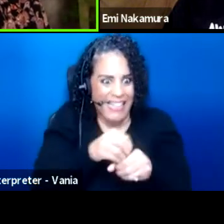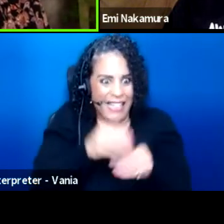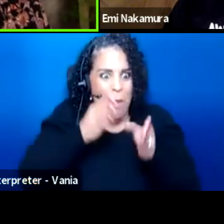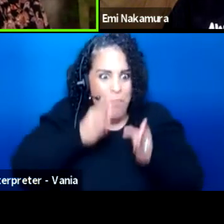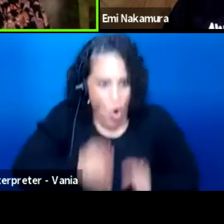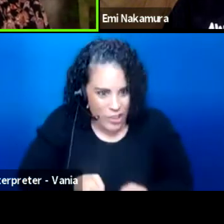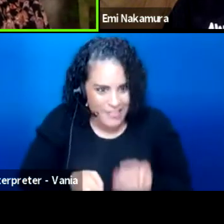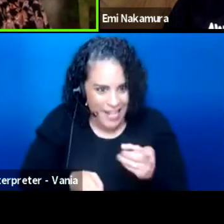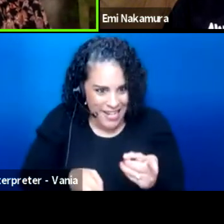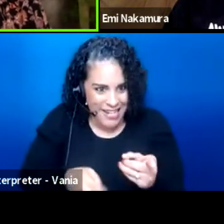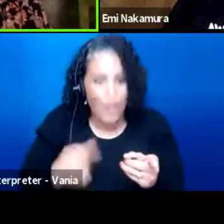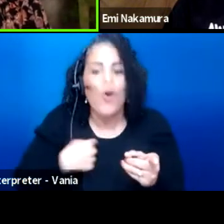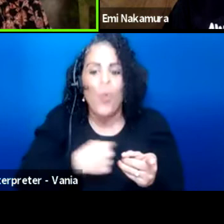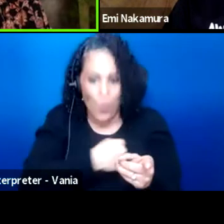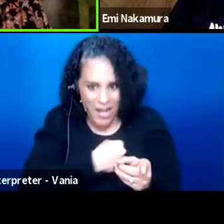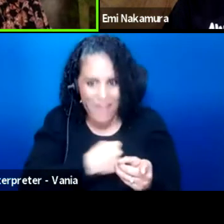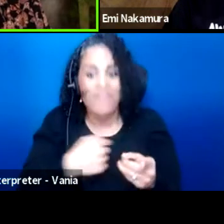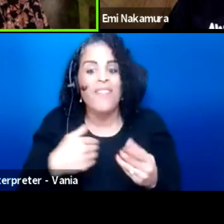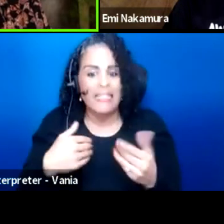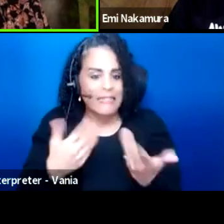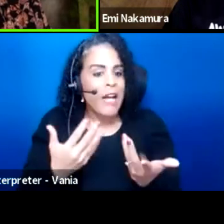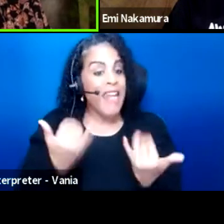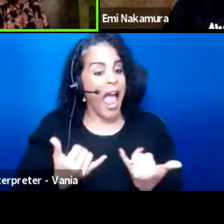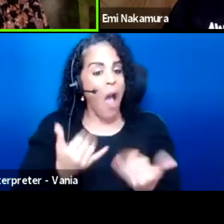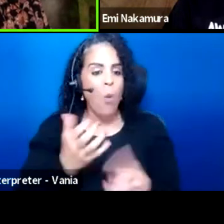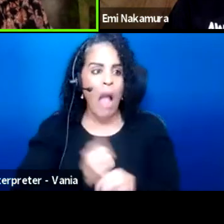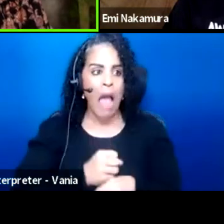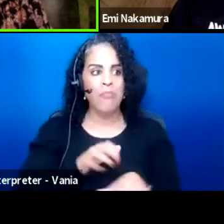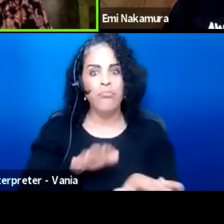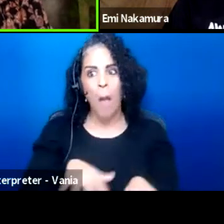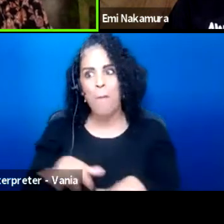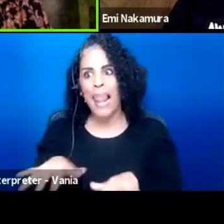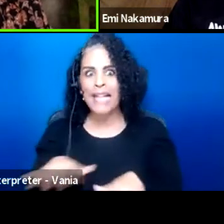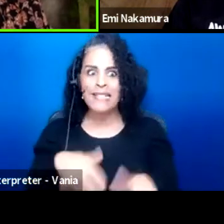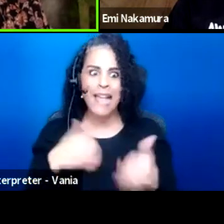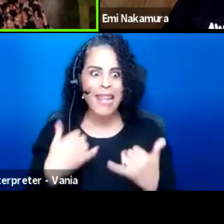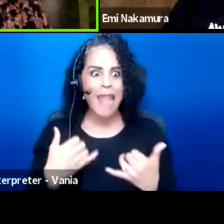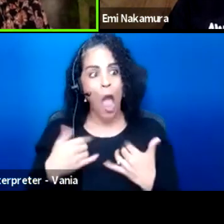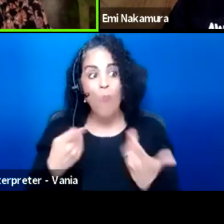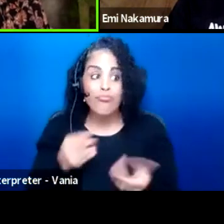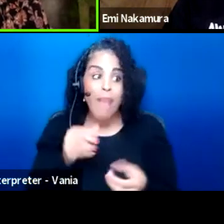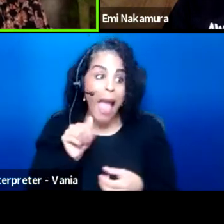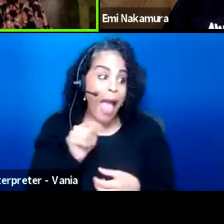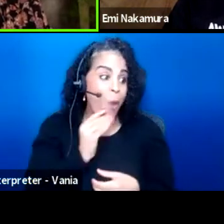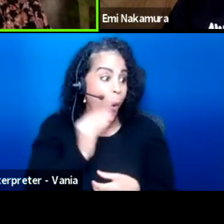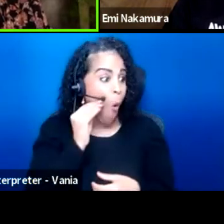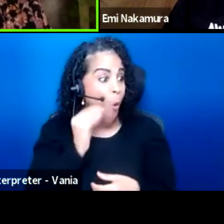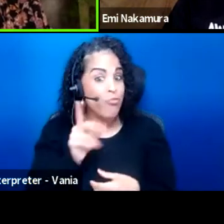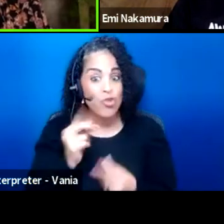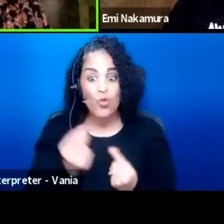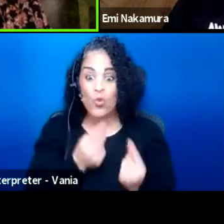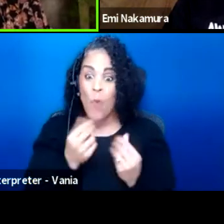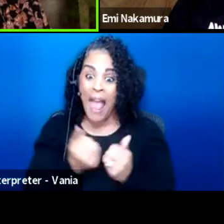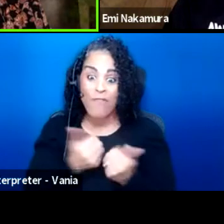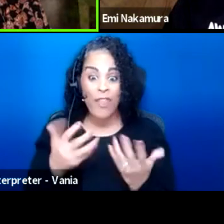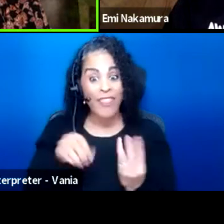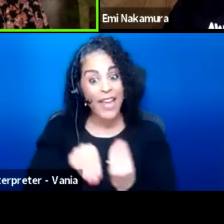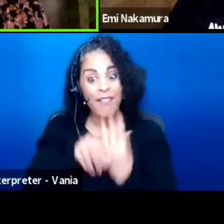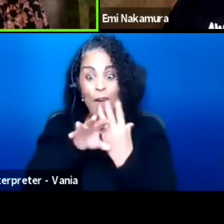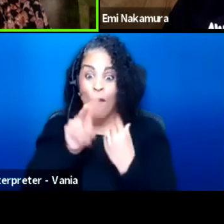We have gotten complacent being at home and doing everything virtually and remotely,